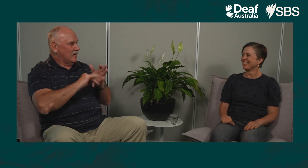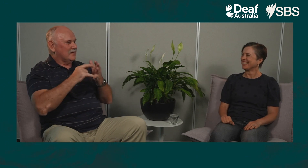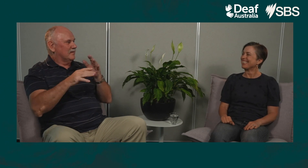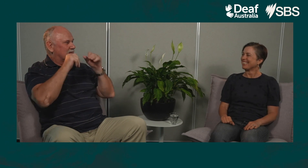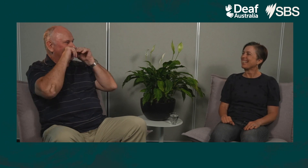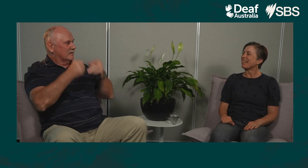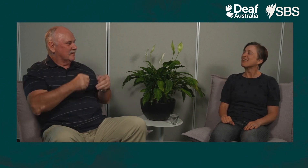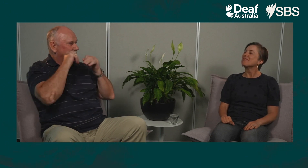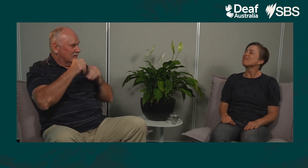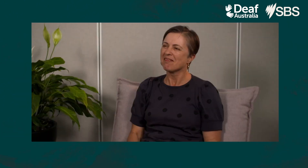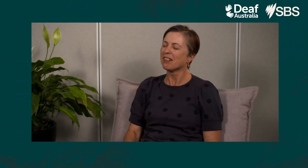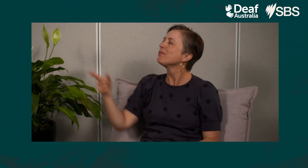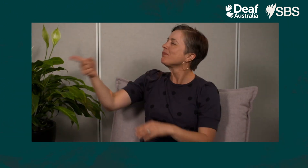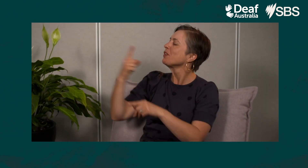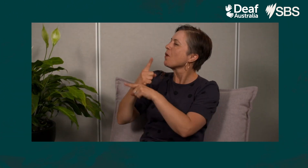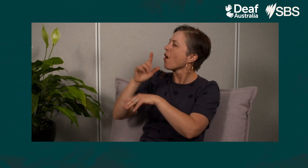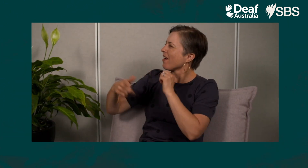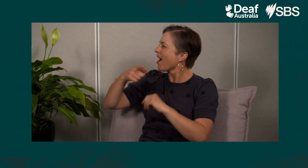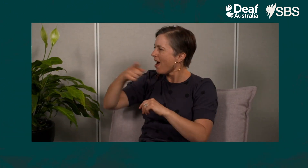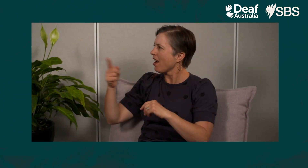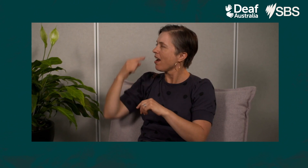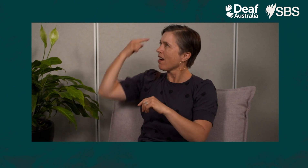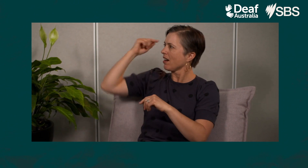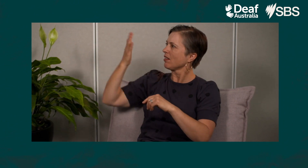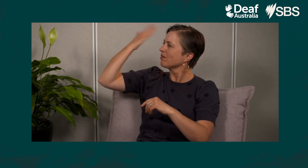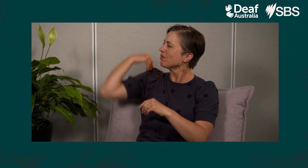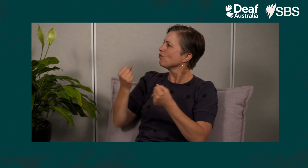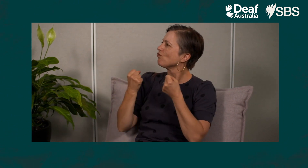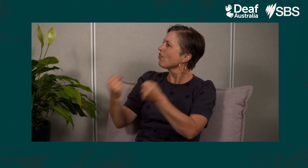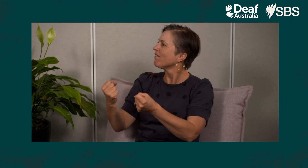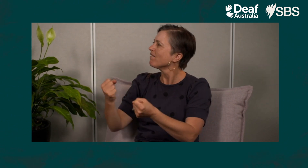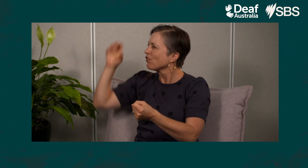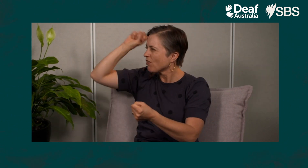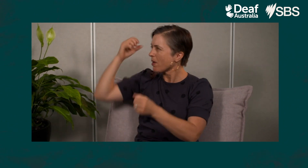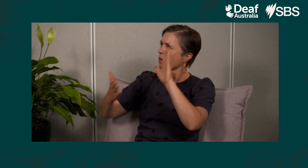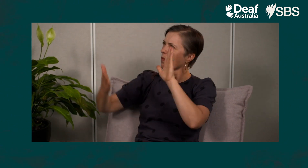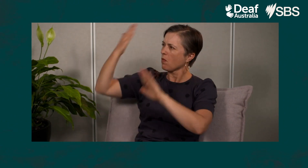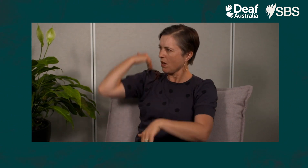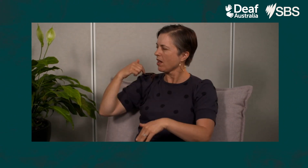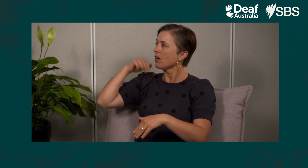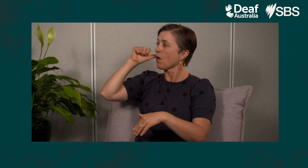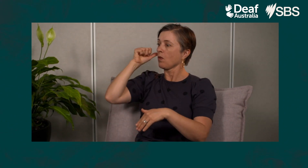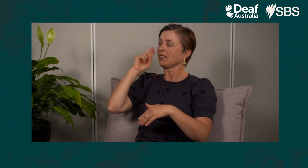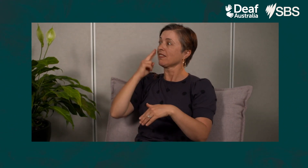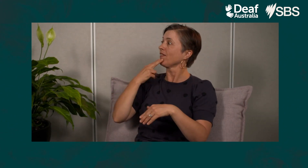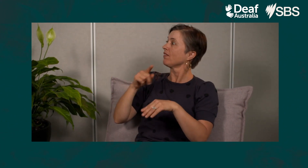So that was his name sign. This brings us to the topic of driving cars. To get your driver’s licence back in the day,